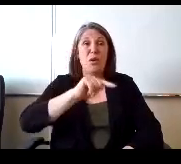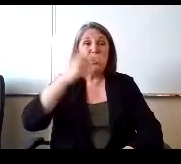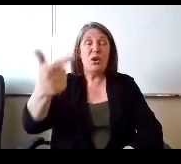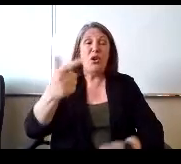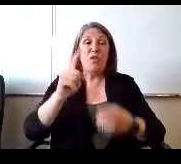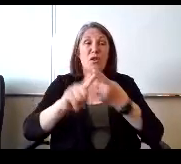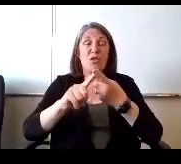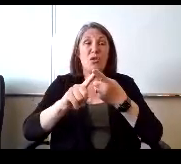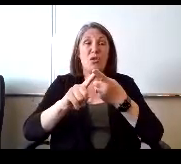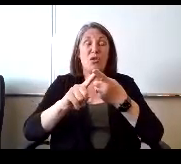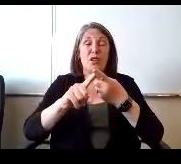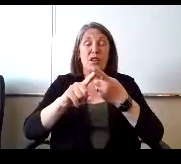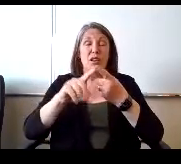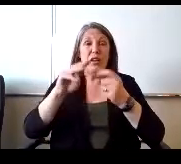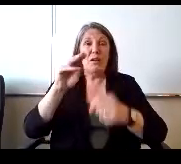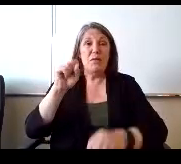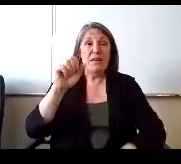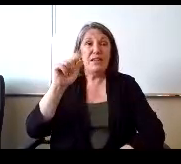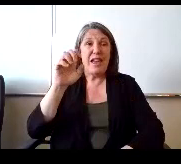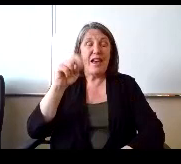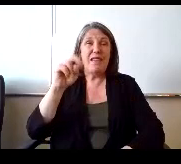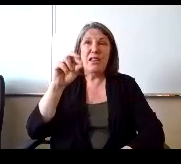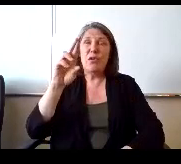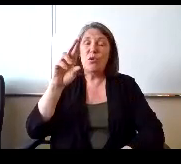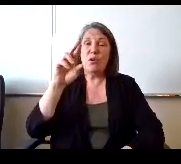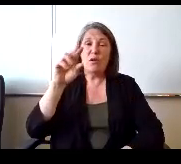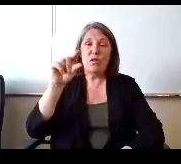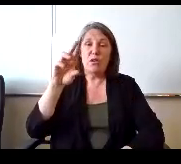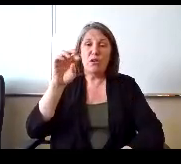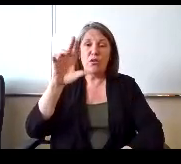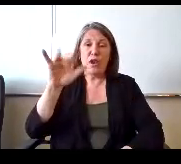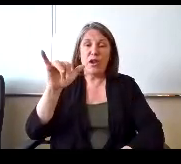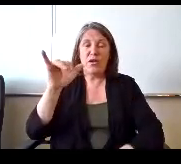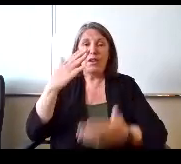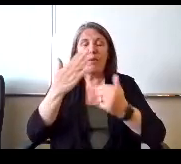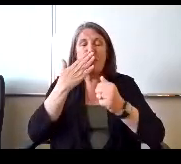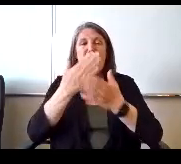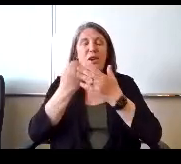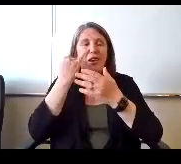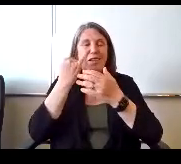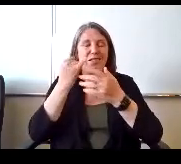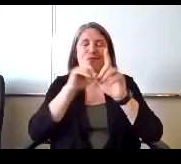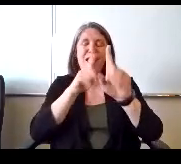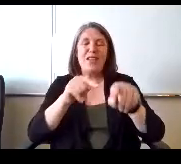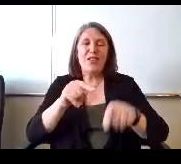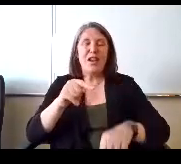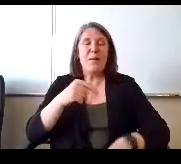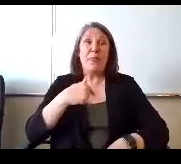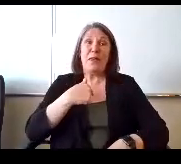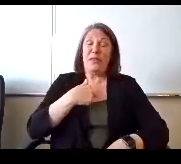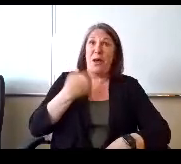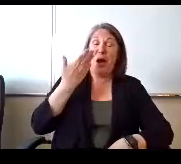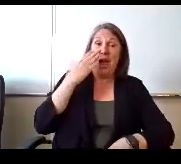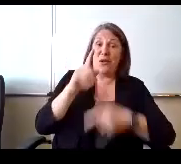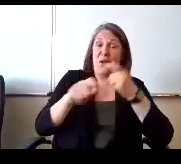well, I would turn that over to Miss Miss Allen or Mr Gregory. Probably a good answer so I don't know exactly what all